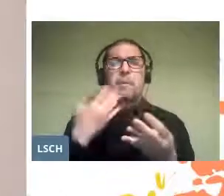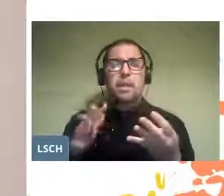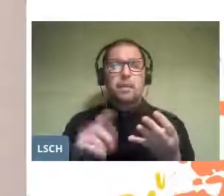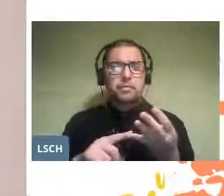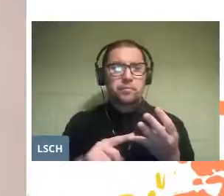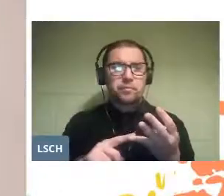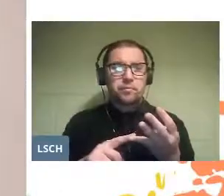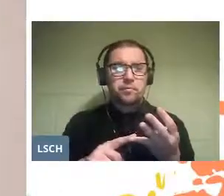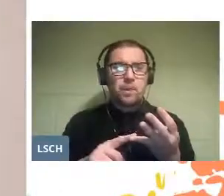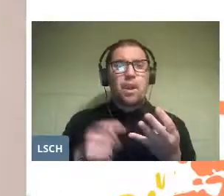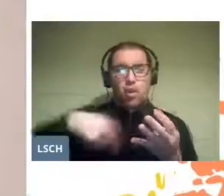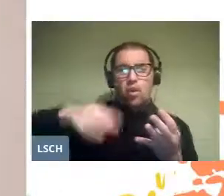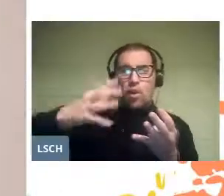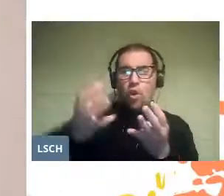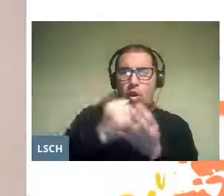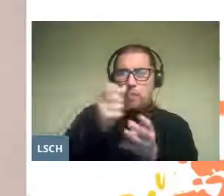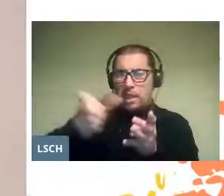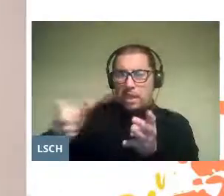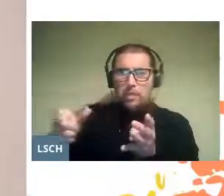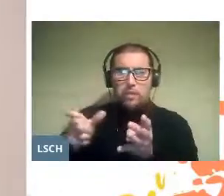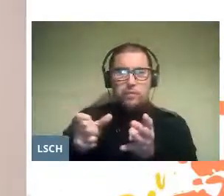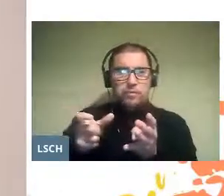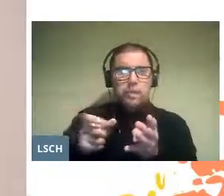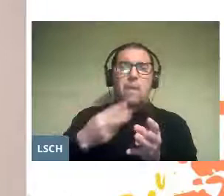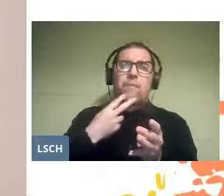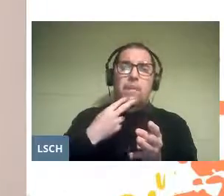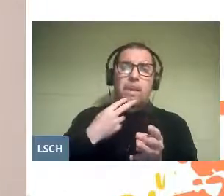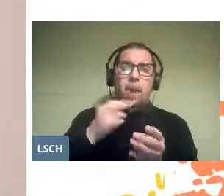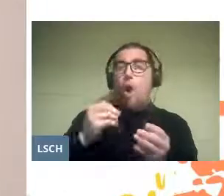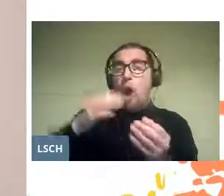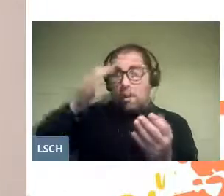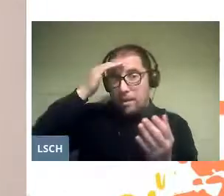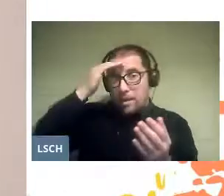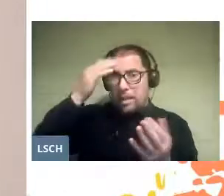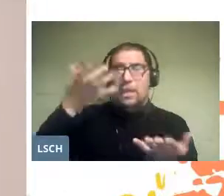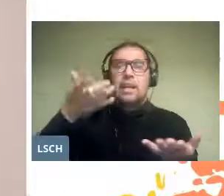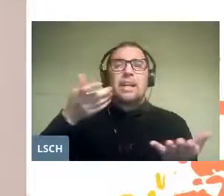we managed to get these people to experience the notion of community.